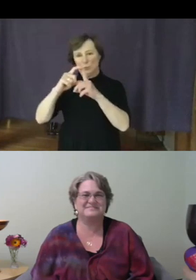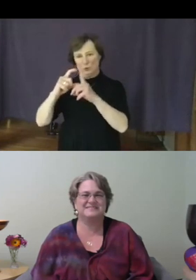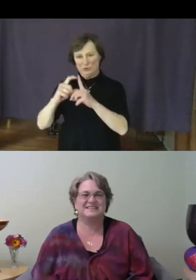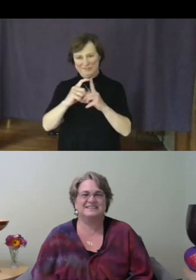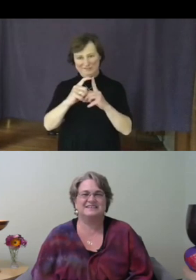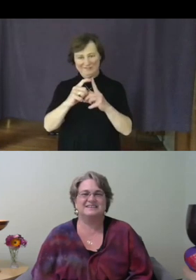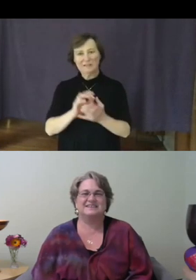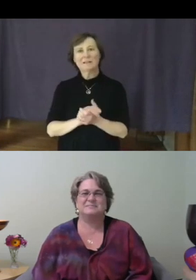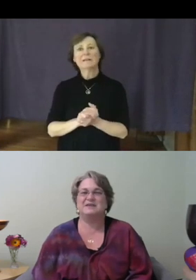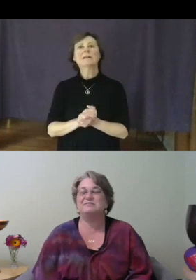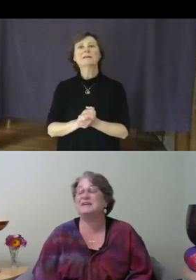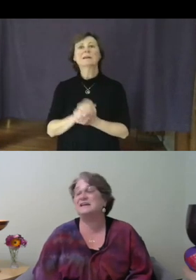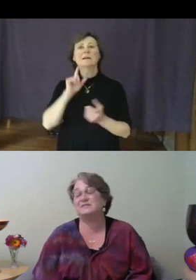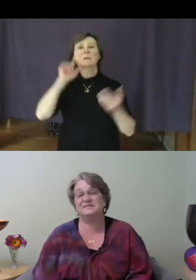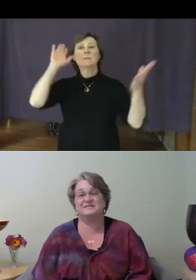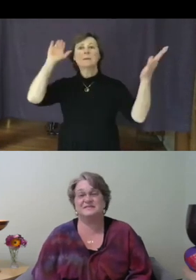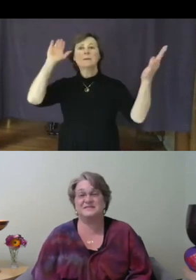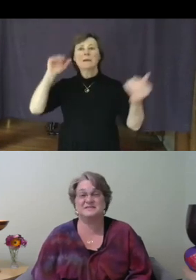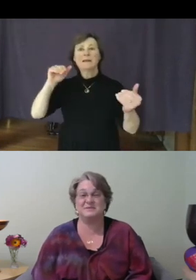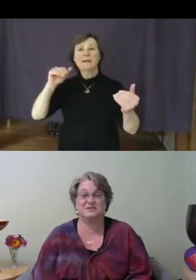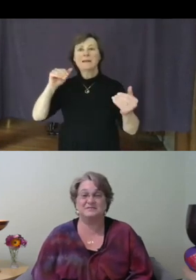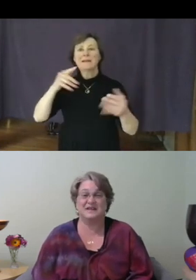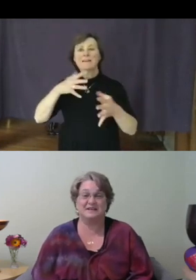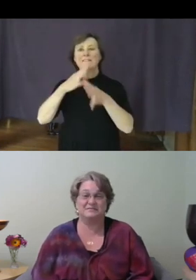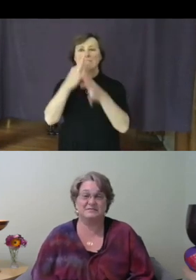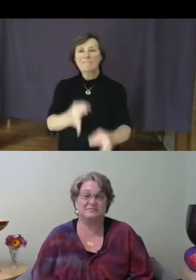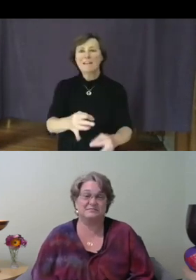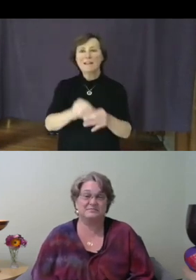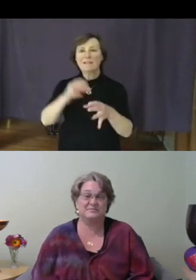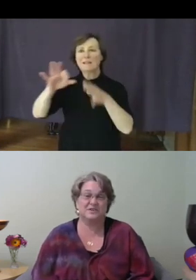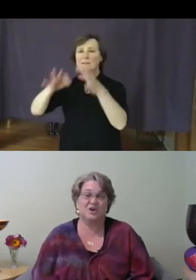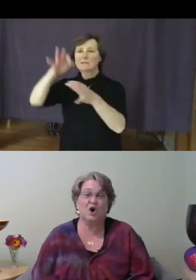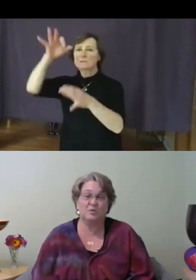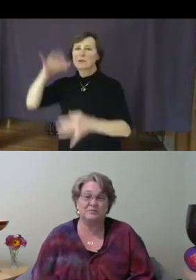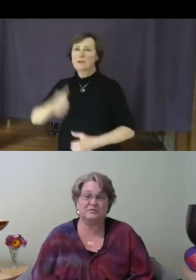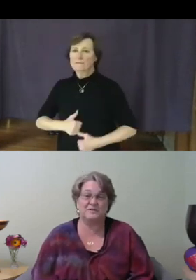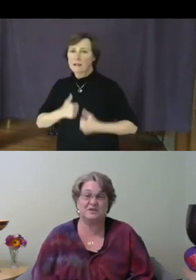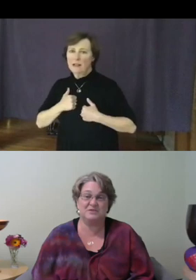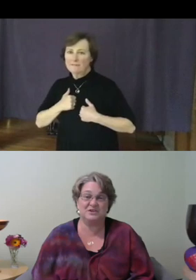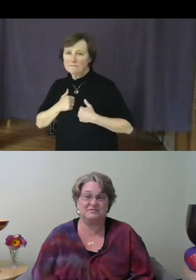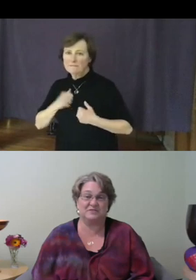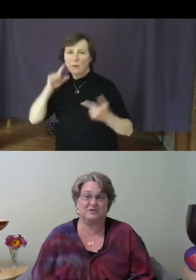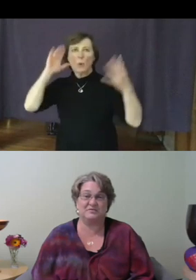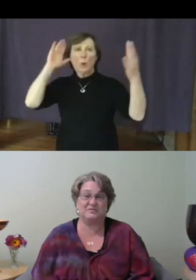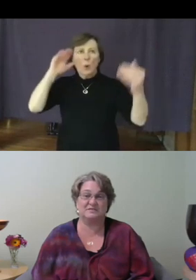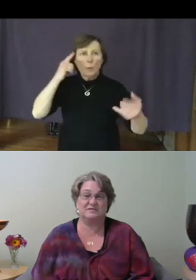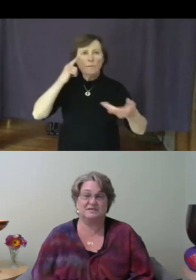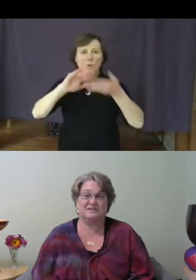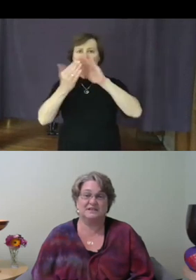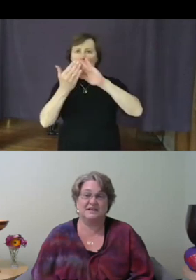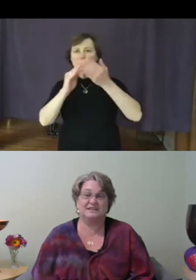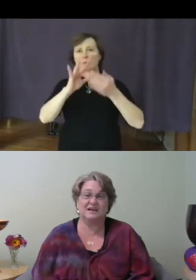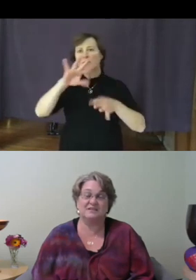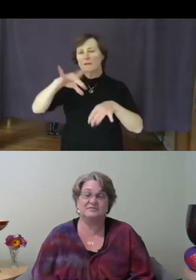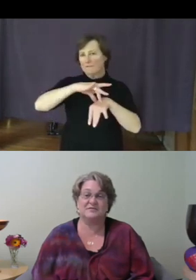May faith in the Spirit of Life, Hope for the Community of Earth, and Love for the